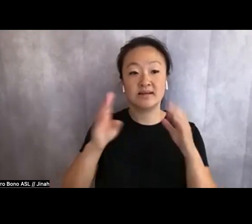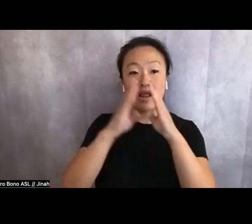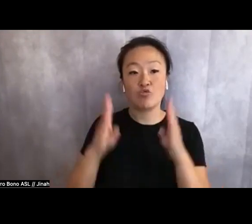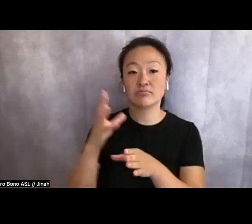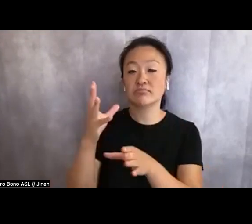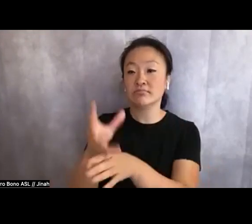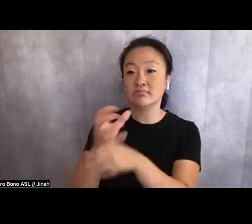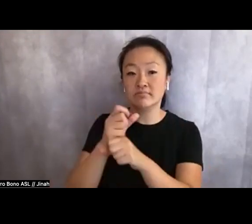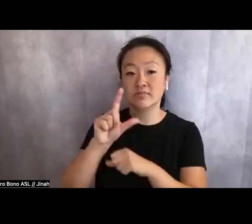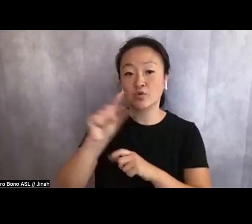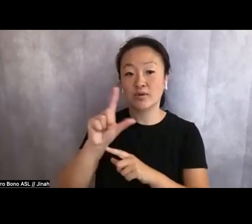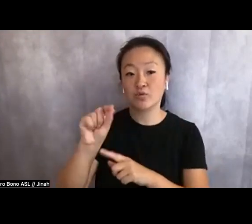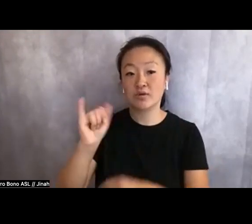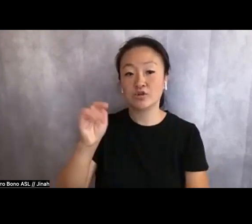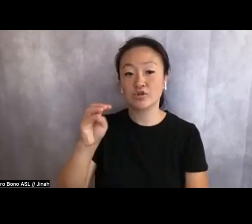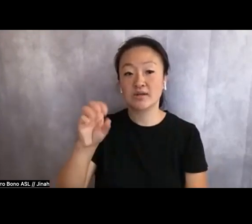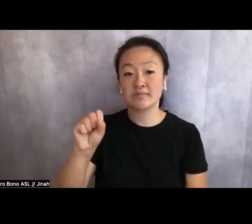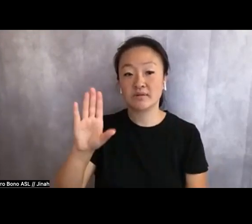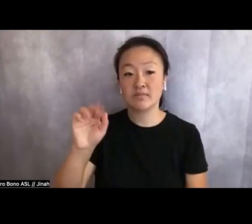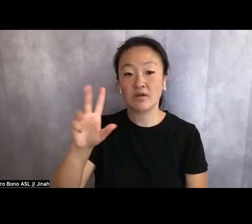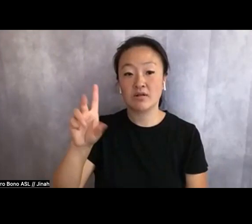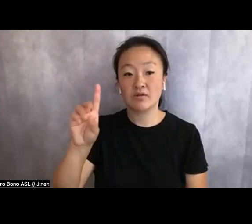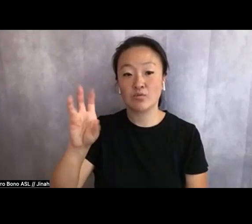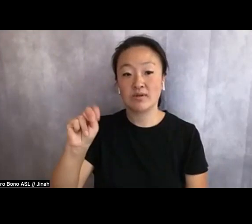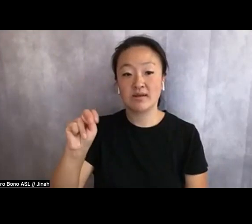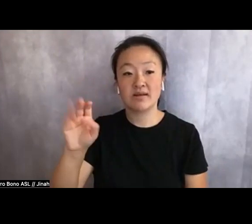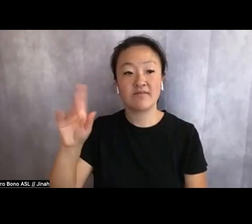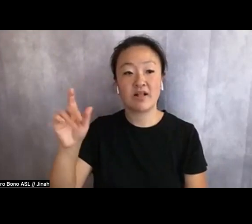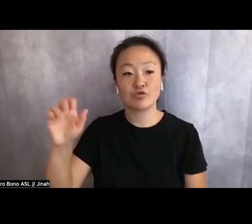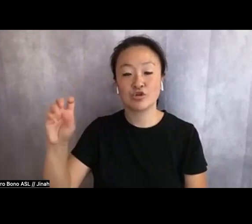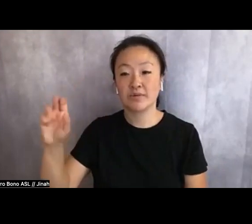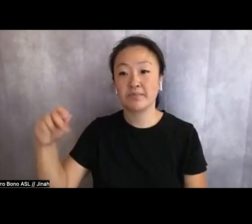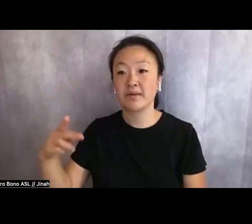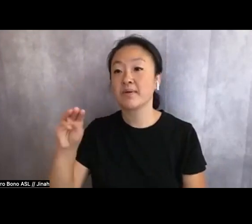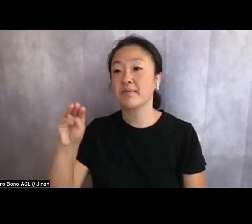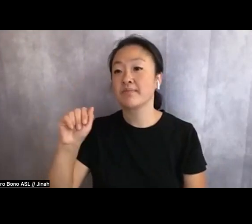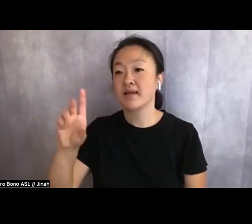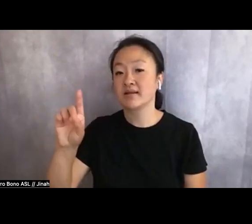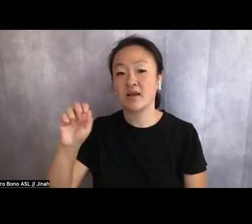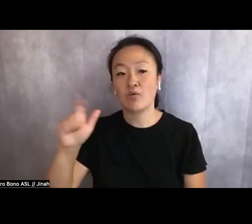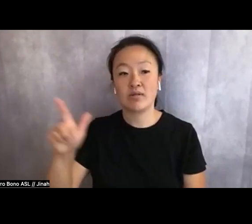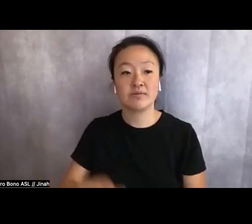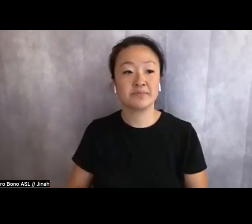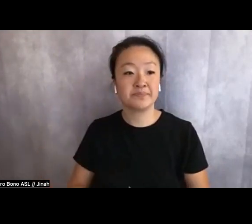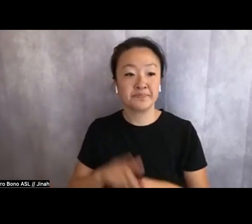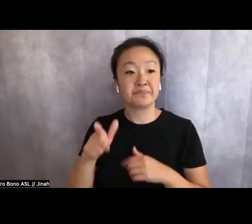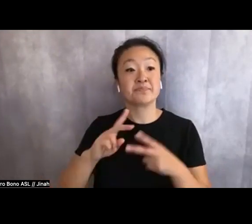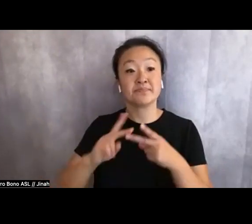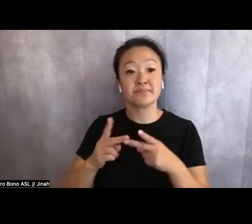More Than Organs (Sibling Rivalry Press, 2020) received a 2021 Stonewall Honor Book Award by